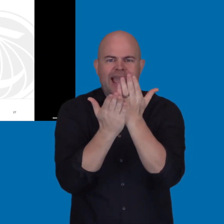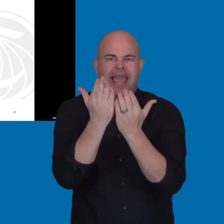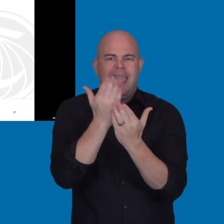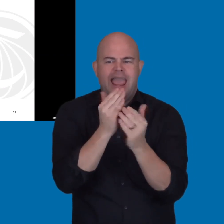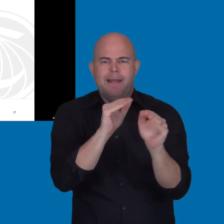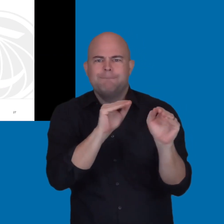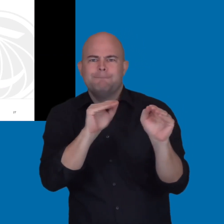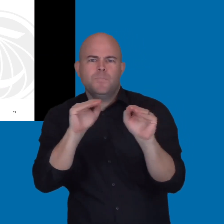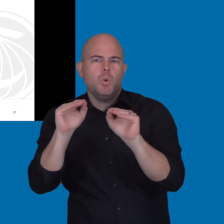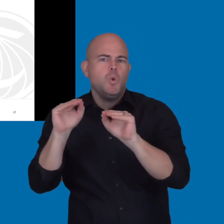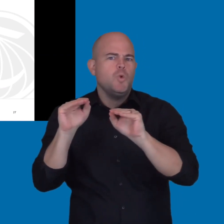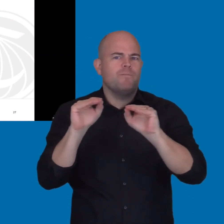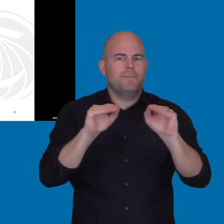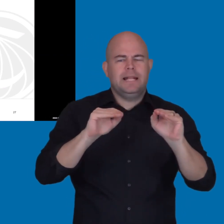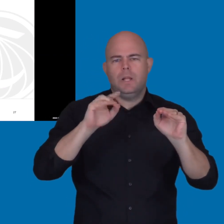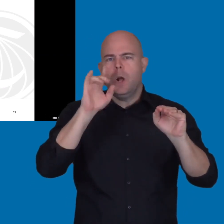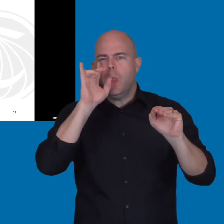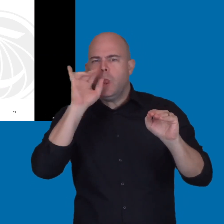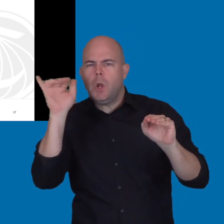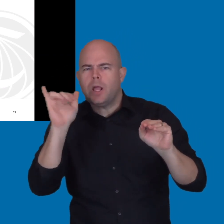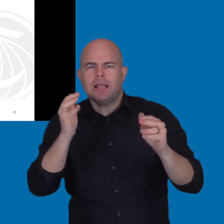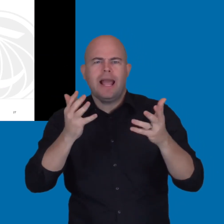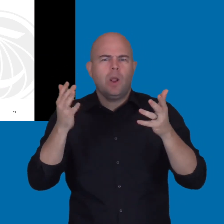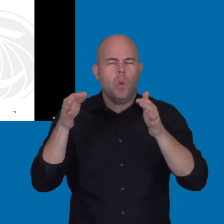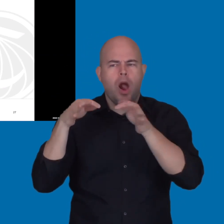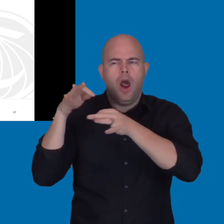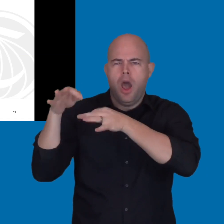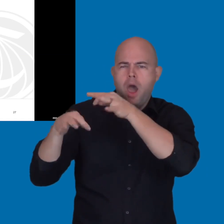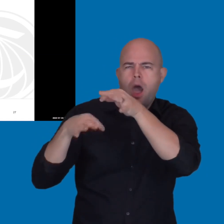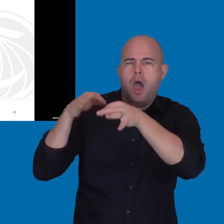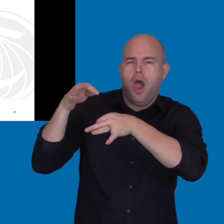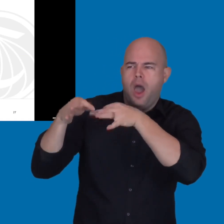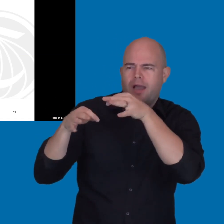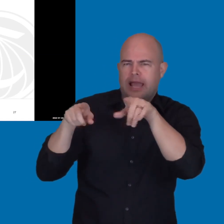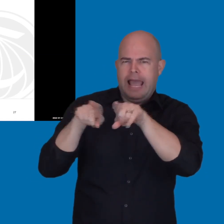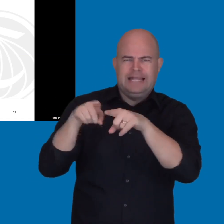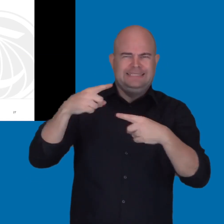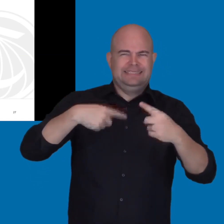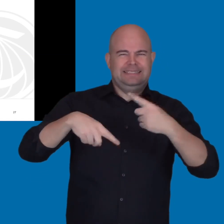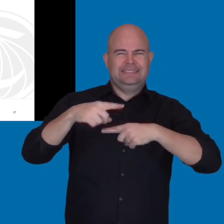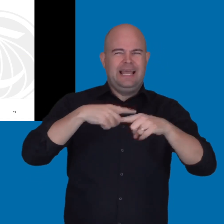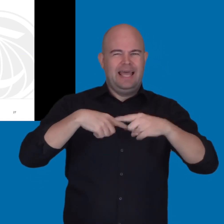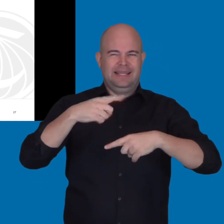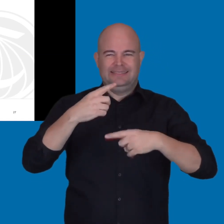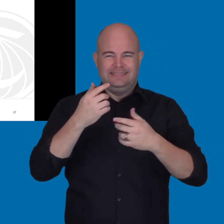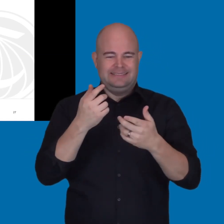like describing the precision of the hand movements within the amount of time